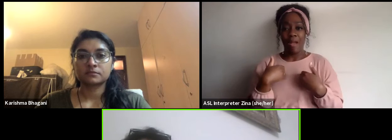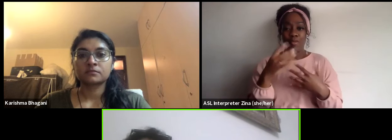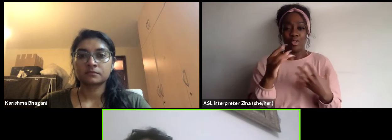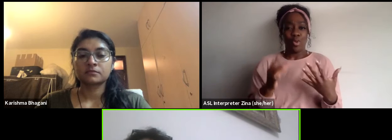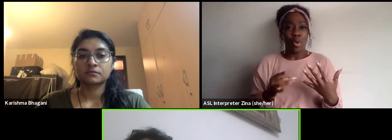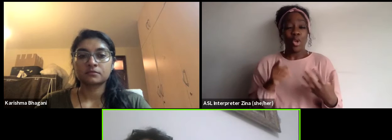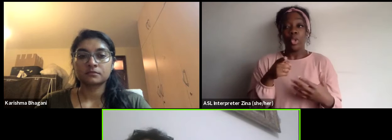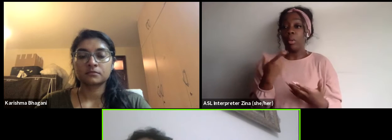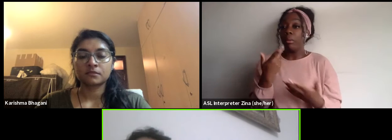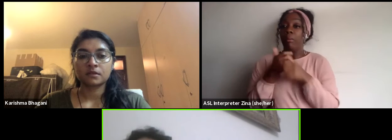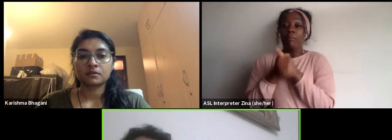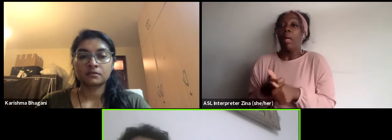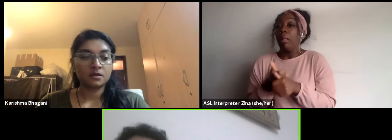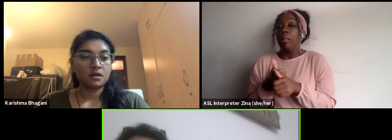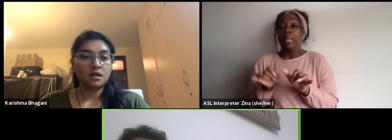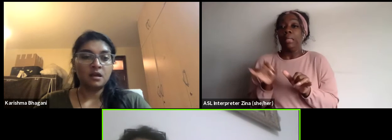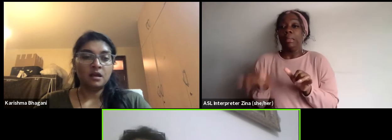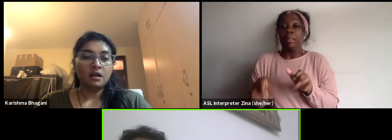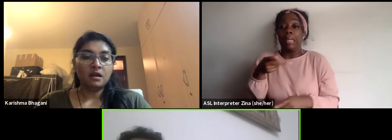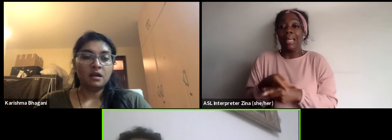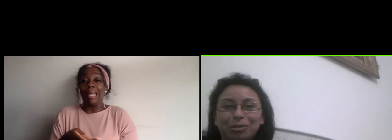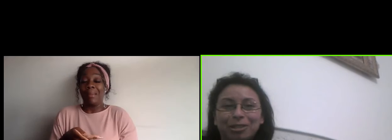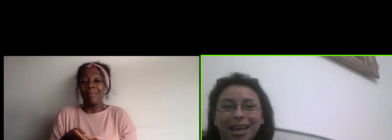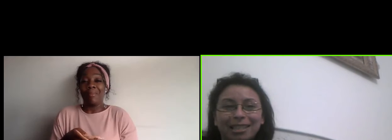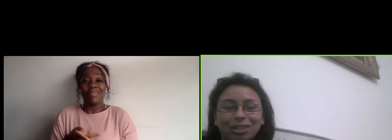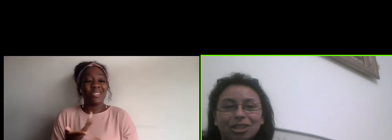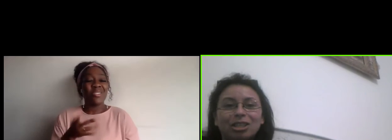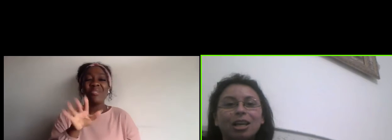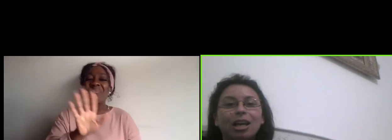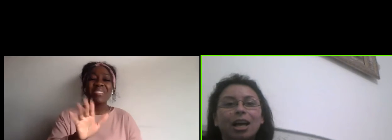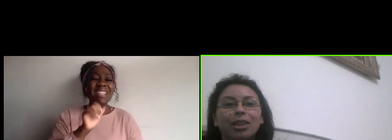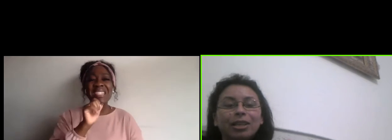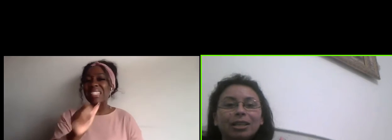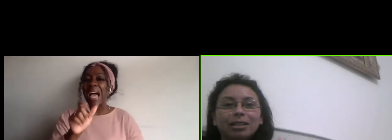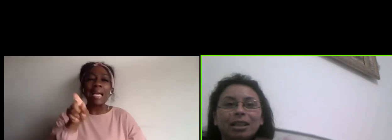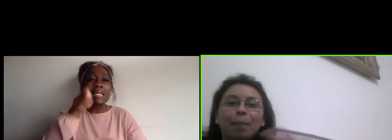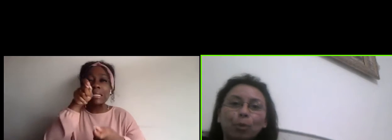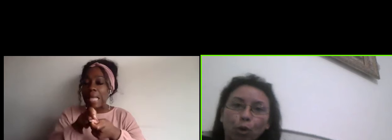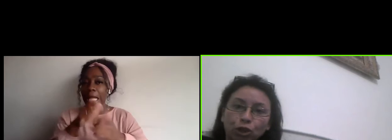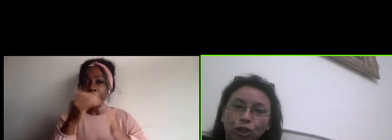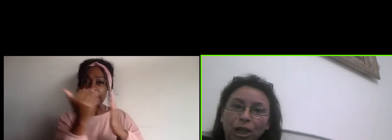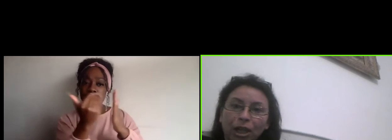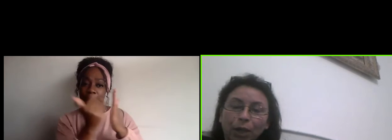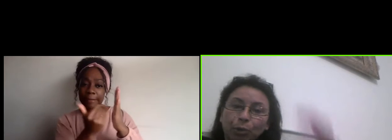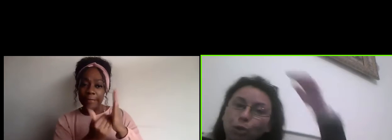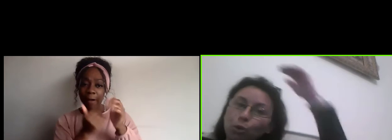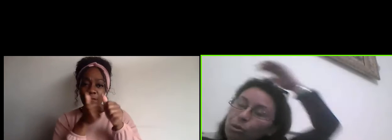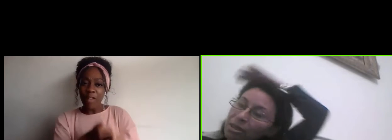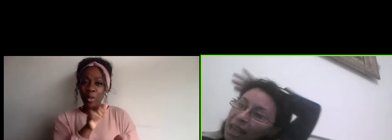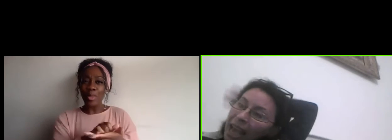but this is not the recipe whatever I'm trying to say it's just this is an approach that we use,